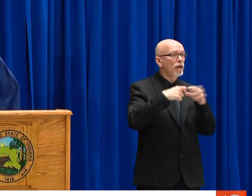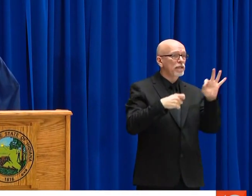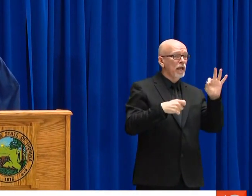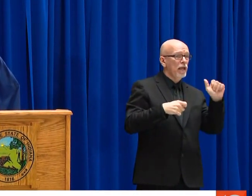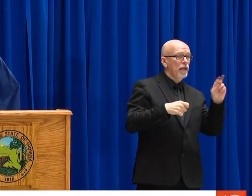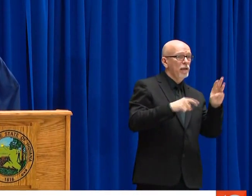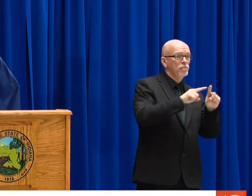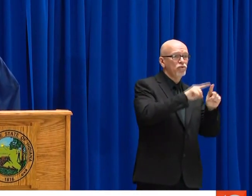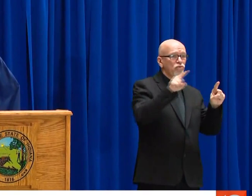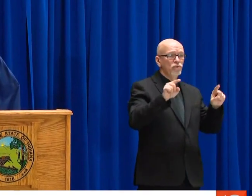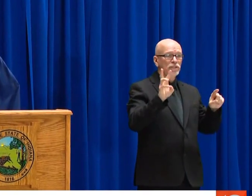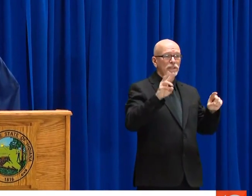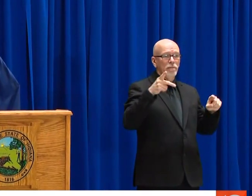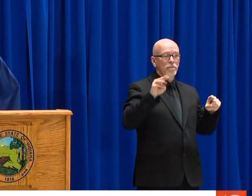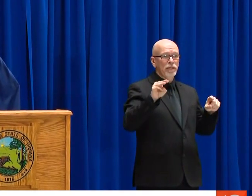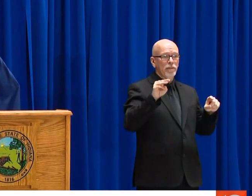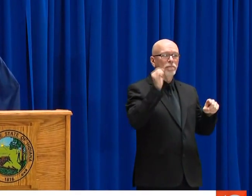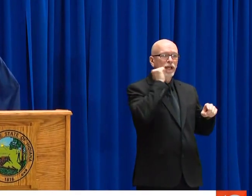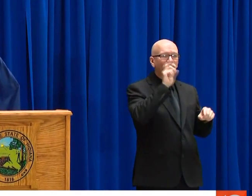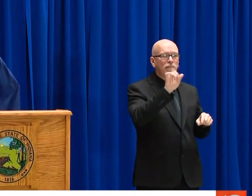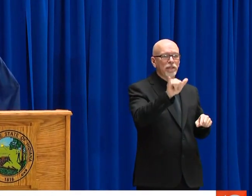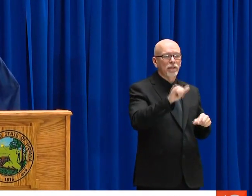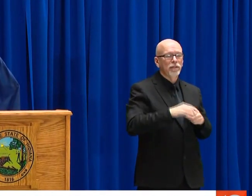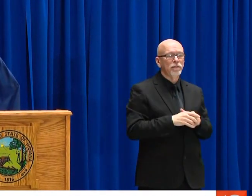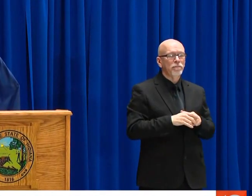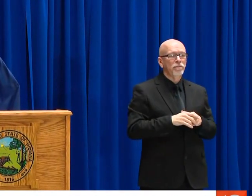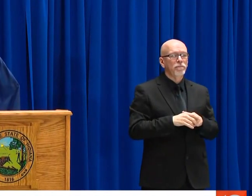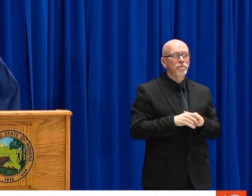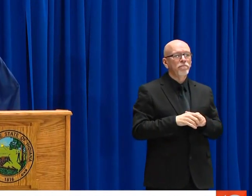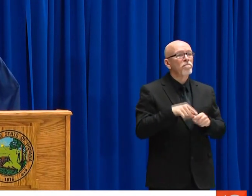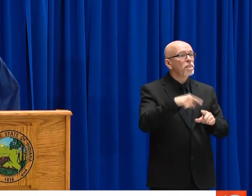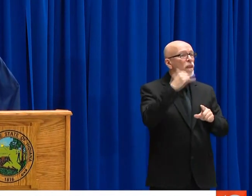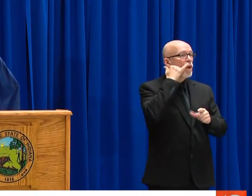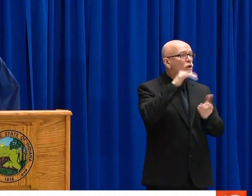CENTER AND WE WILL REMAIN OPEN 00 P.M. EASTERN STANDARD TIME. MOVING FORWARD THE CALL CENTER